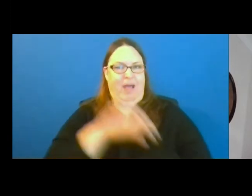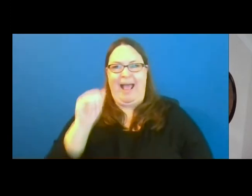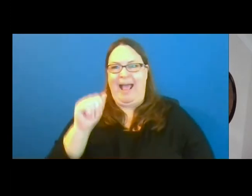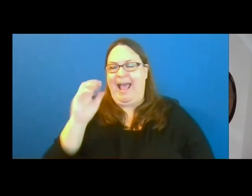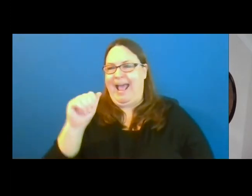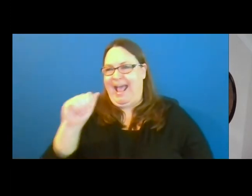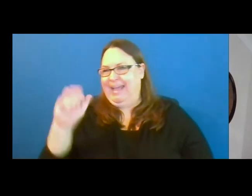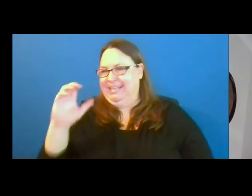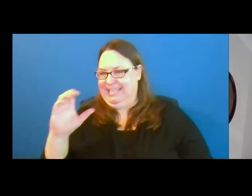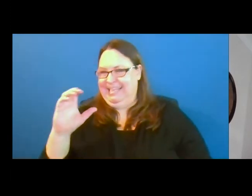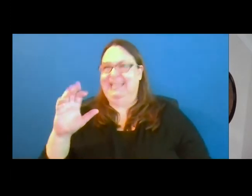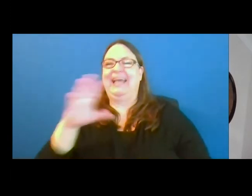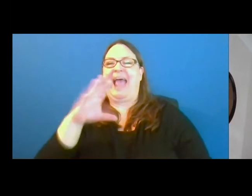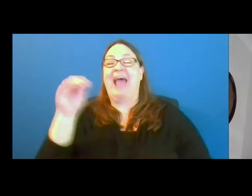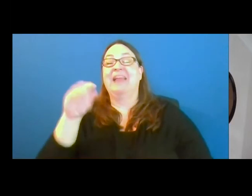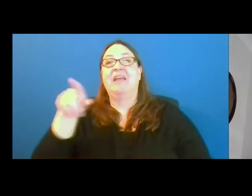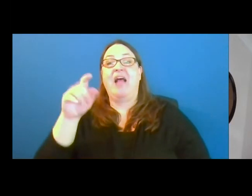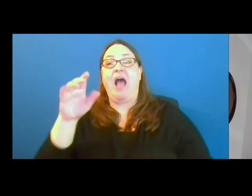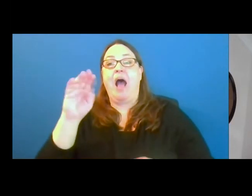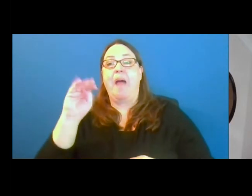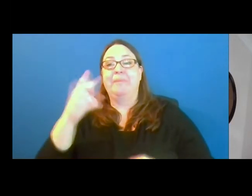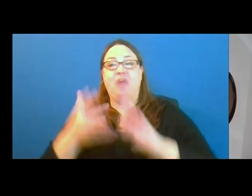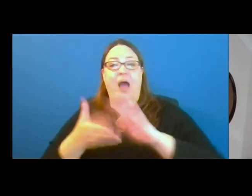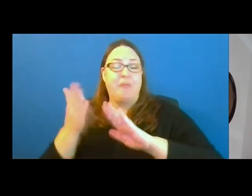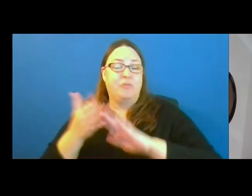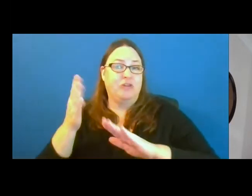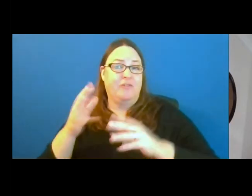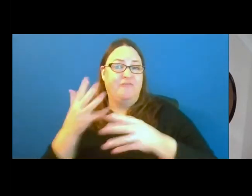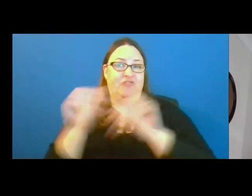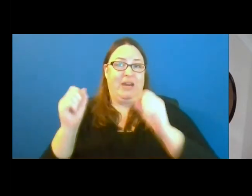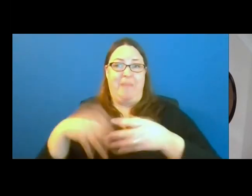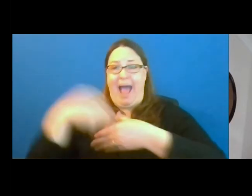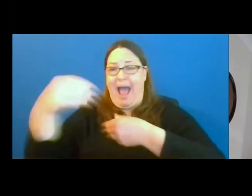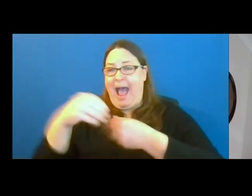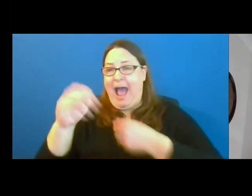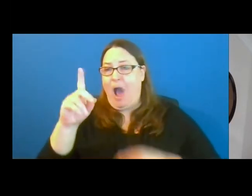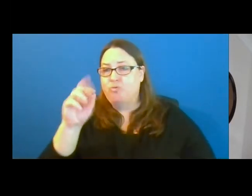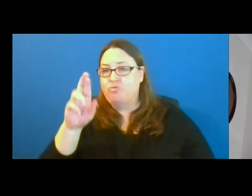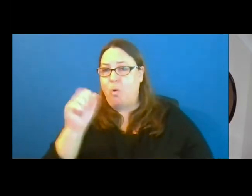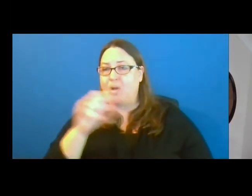Michigan Operation Freedom Outdoors, disability advocacy organizations and several other agencies